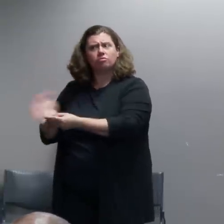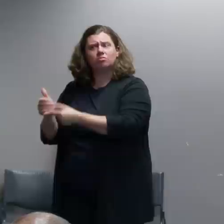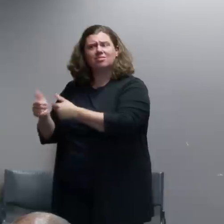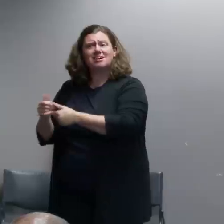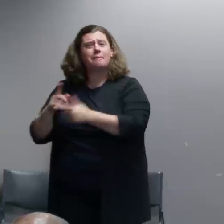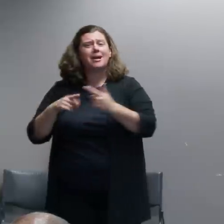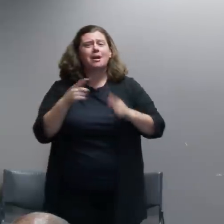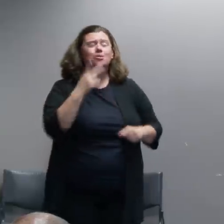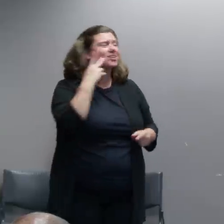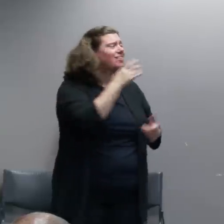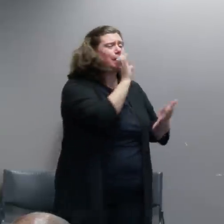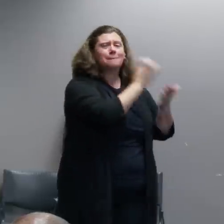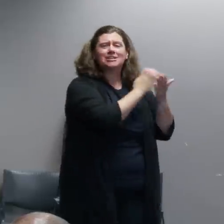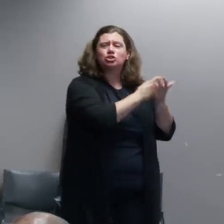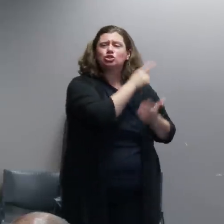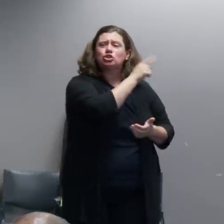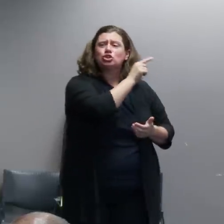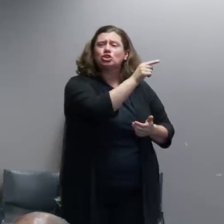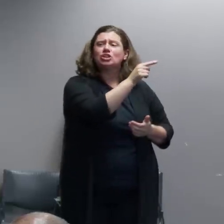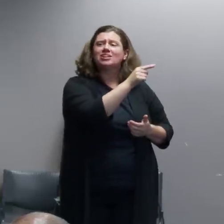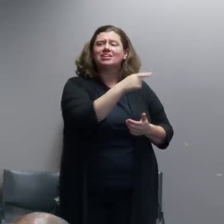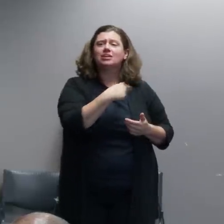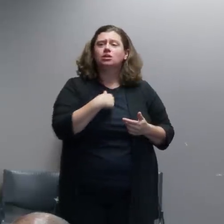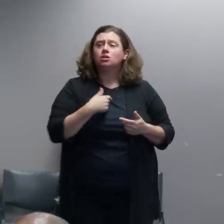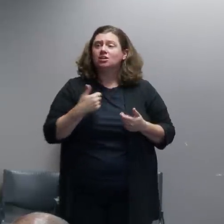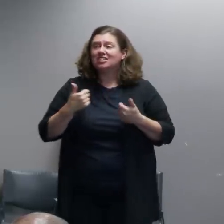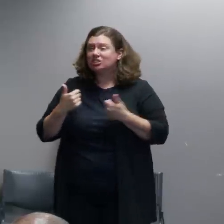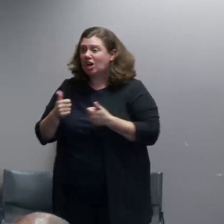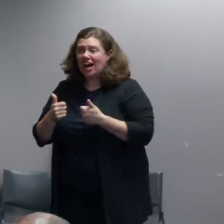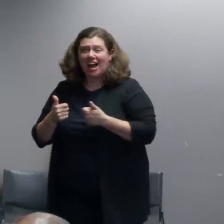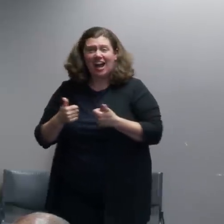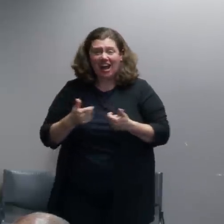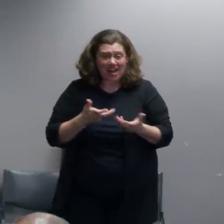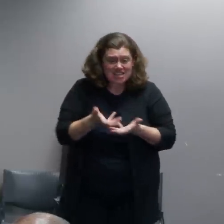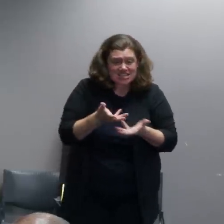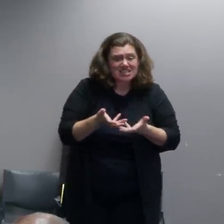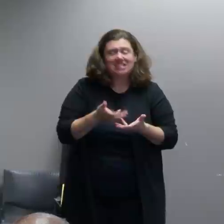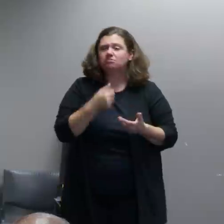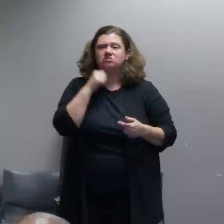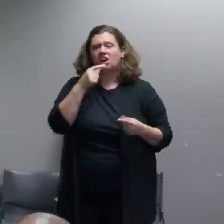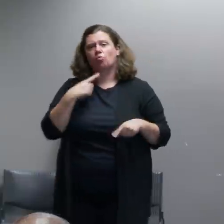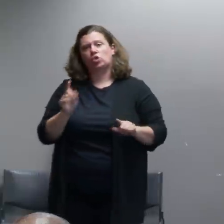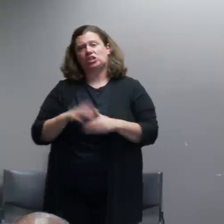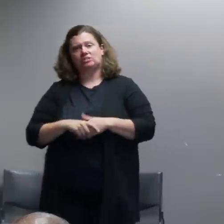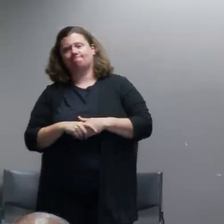engage us. At one point when we were